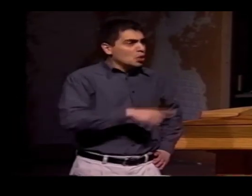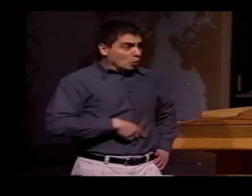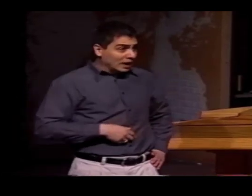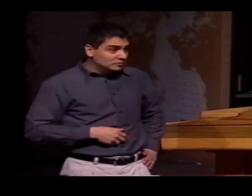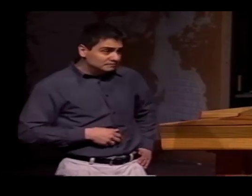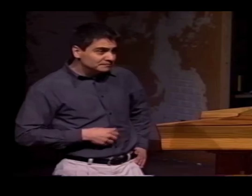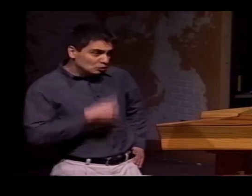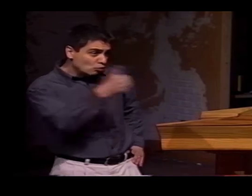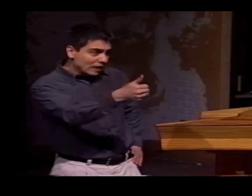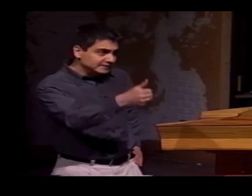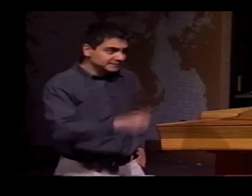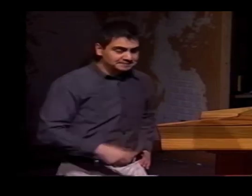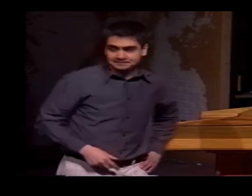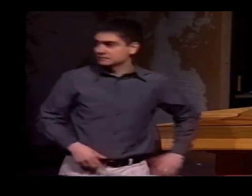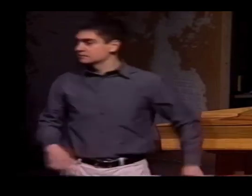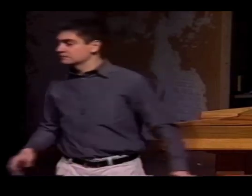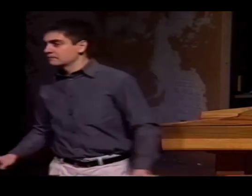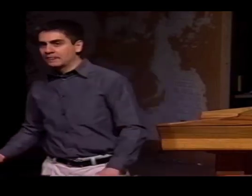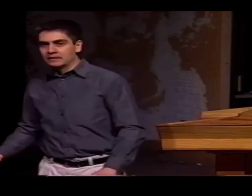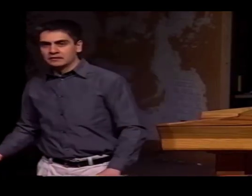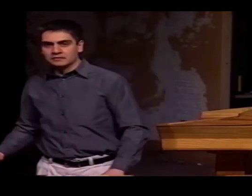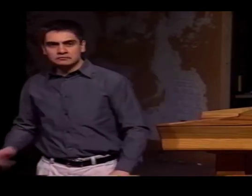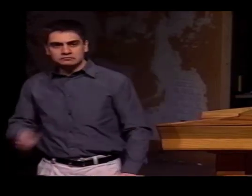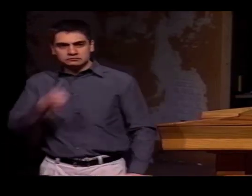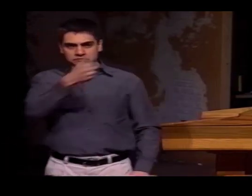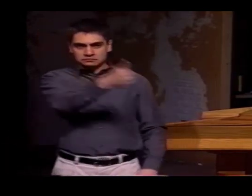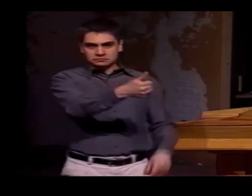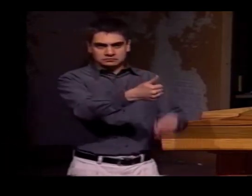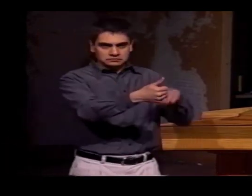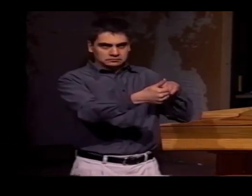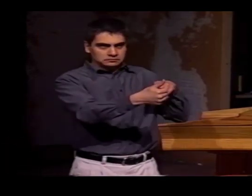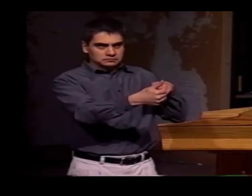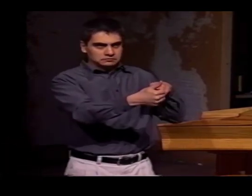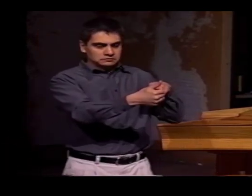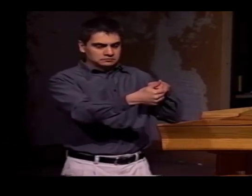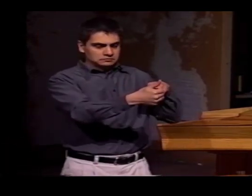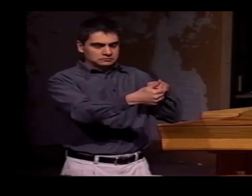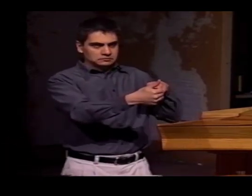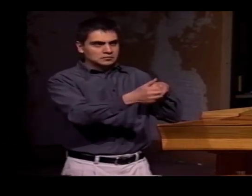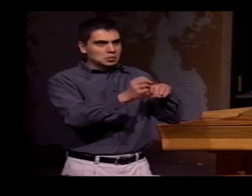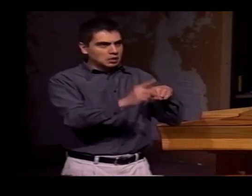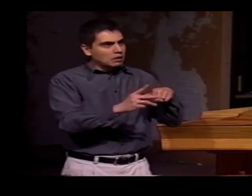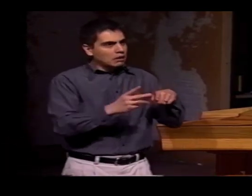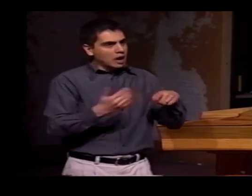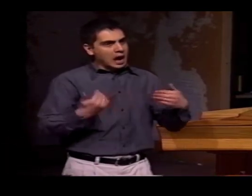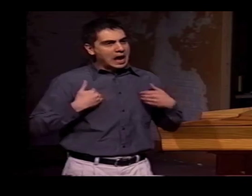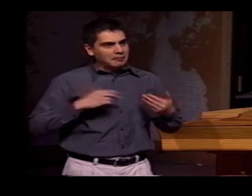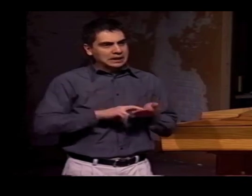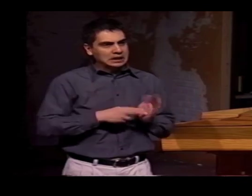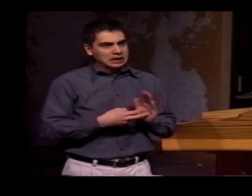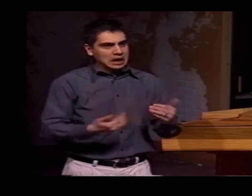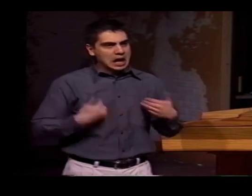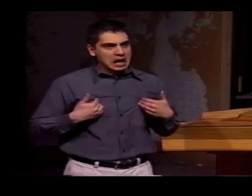AS PEOPLE SPEAK, THEY TEND TO USE GESTURES. THIS THUMBS-UP SIGN IS A GESTURE.